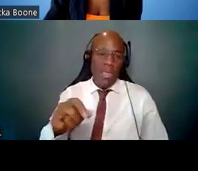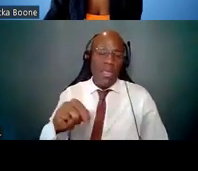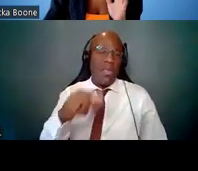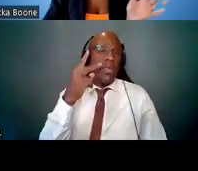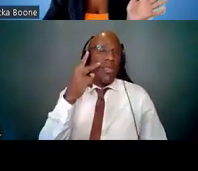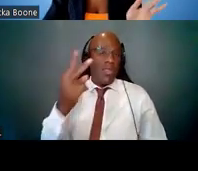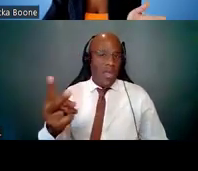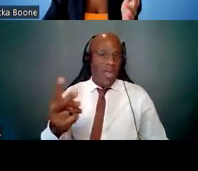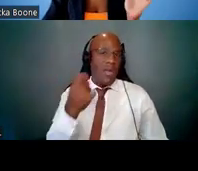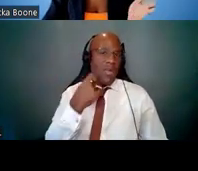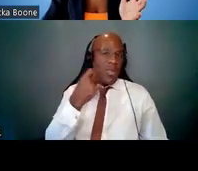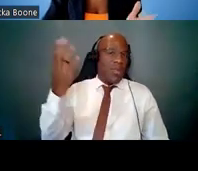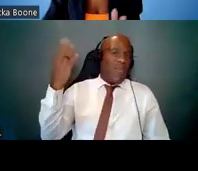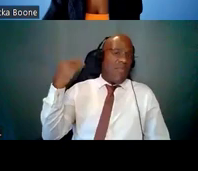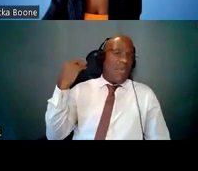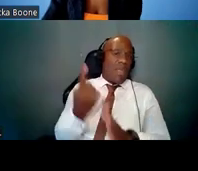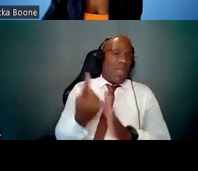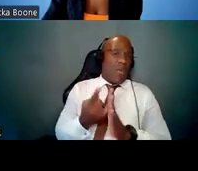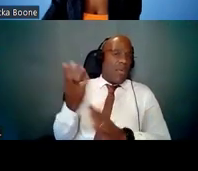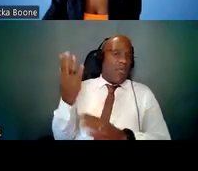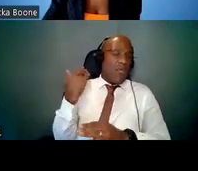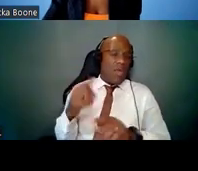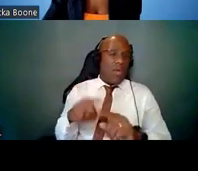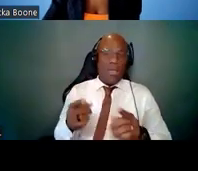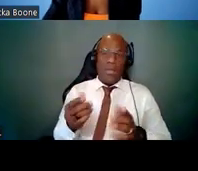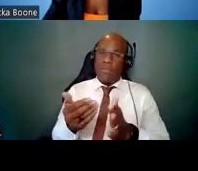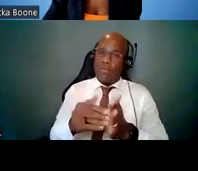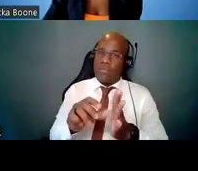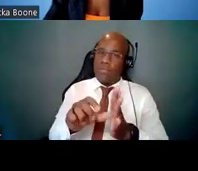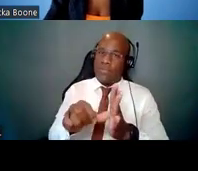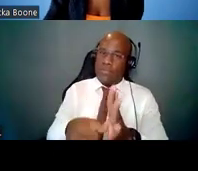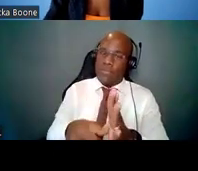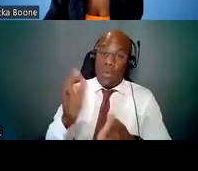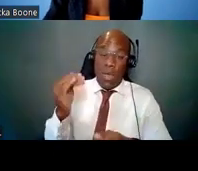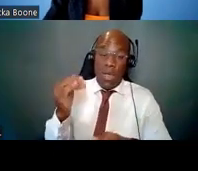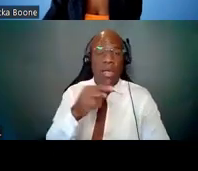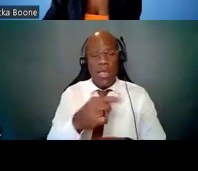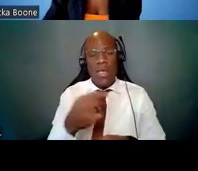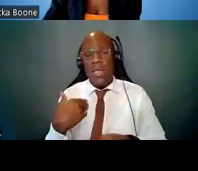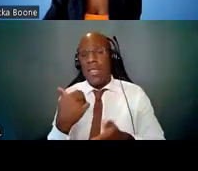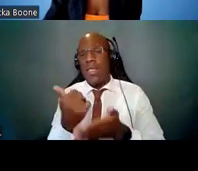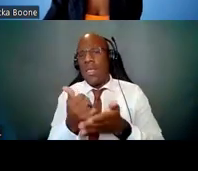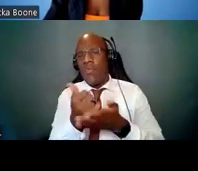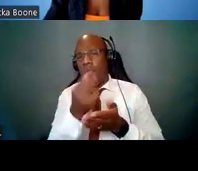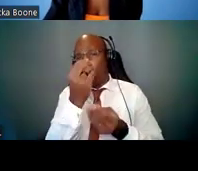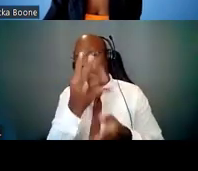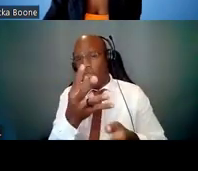but it really bears another mention. Not only does it have helpful information on why diversity is important,